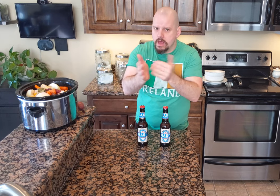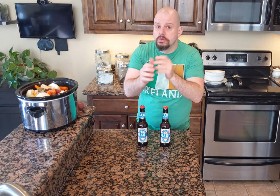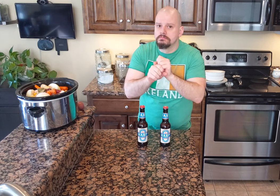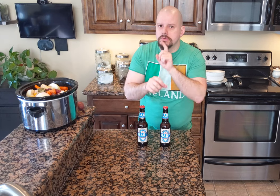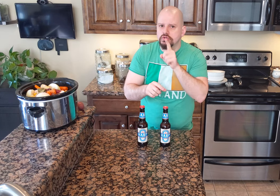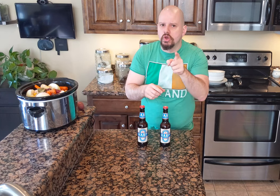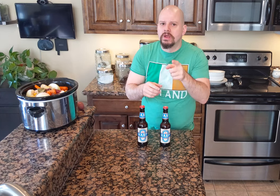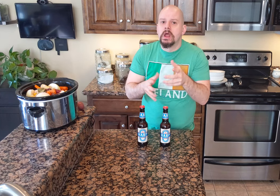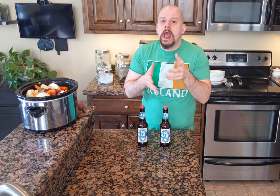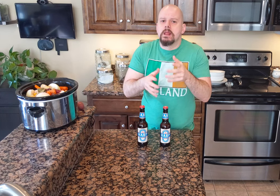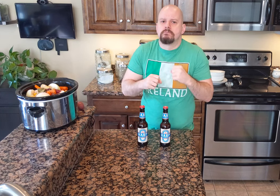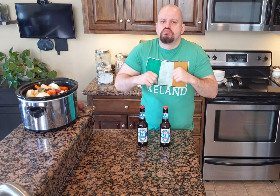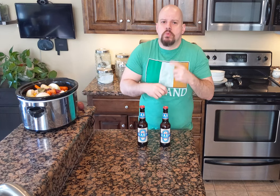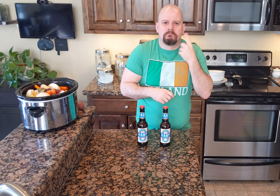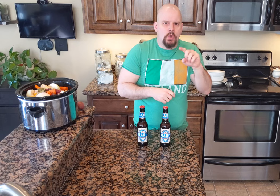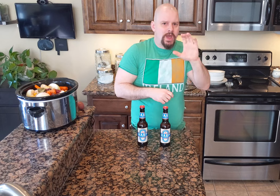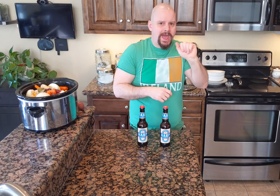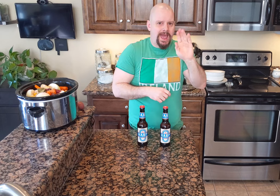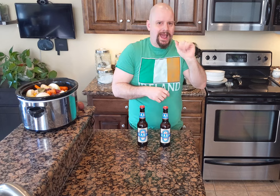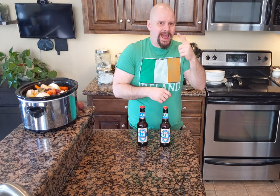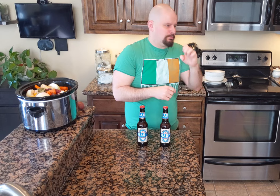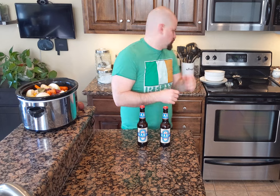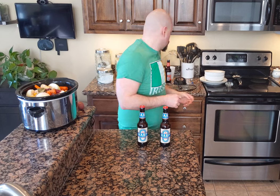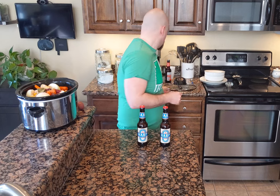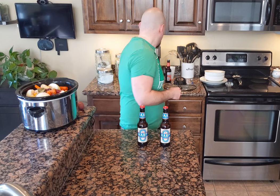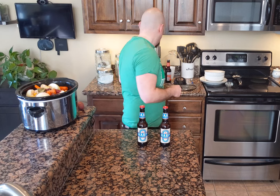Again, leave some room for the cabbage.